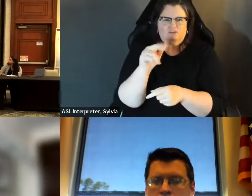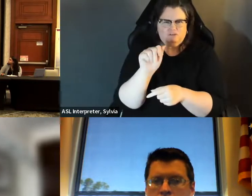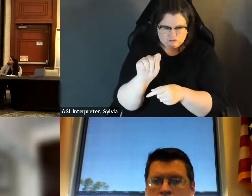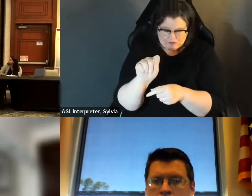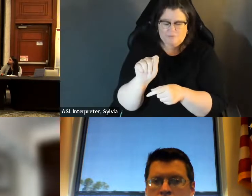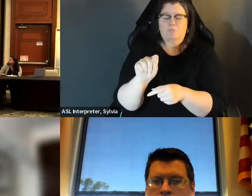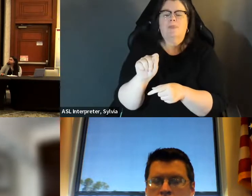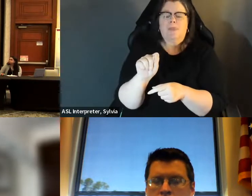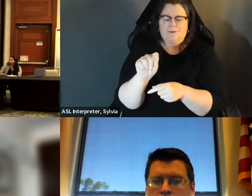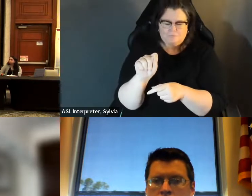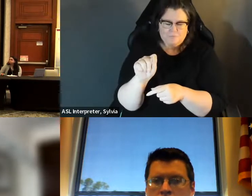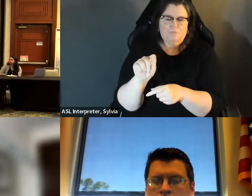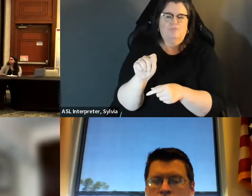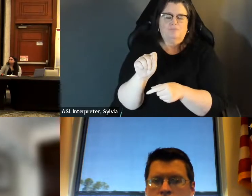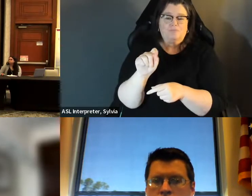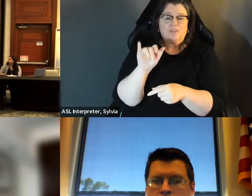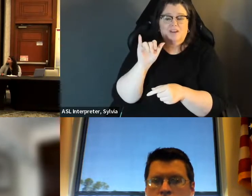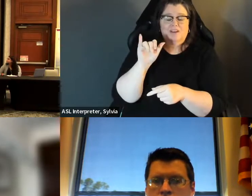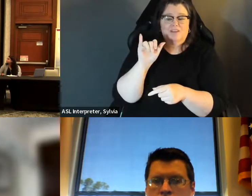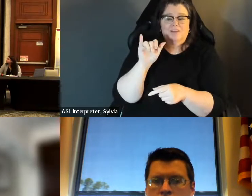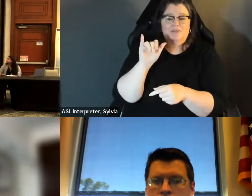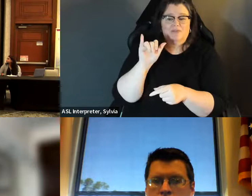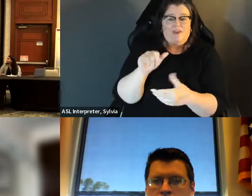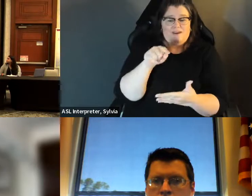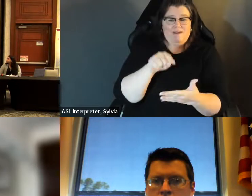comments here -- or in the chat for everyone the report